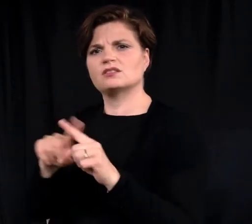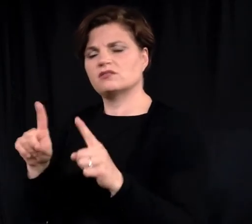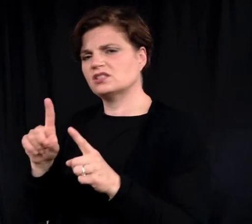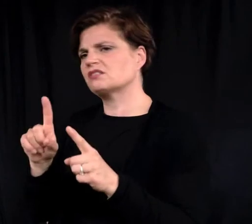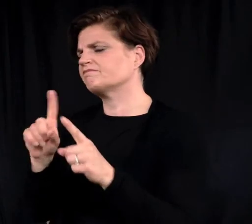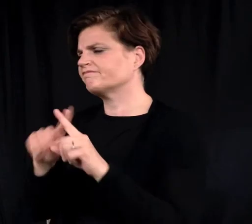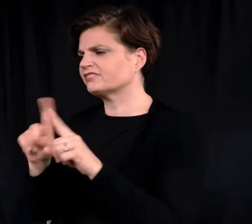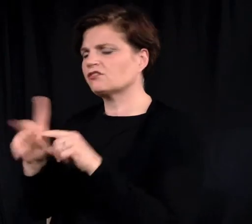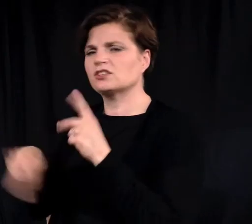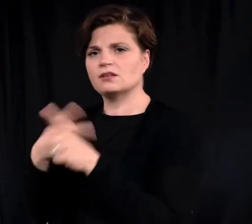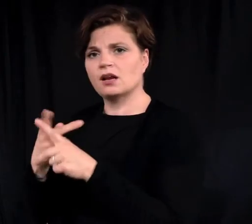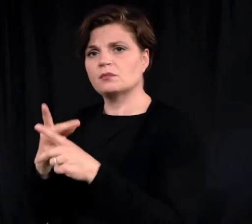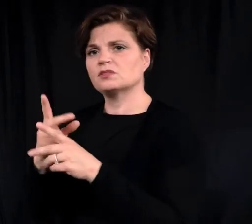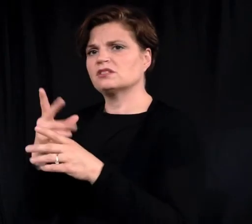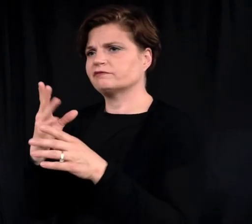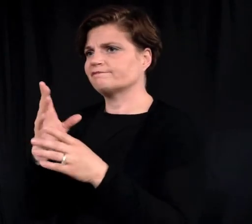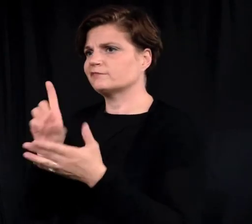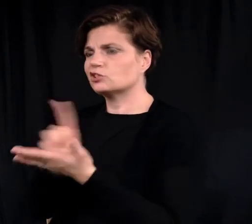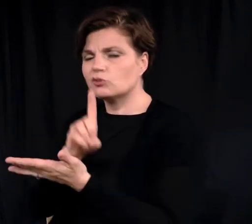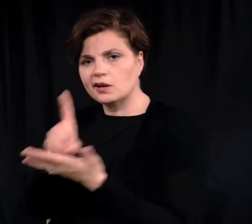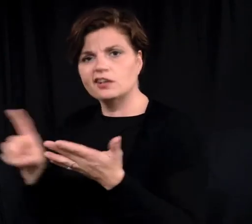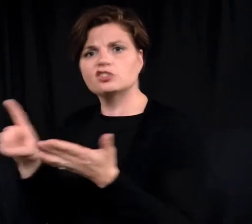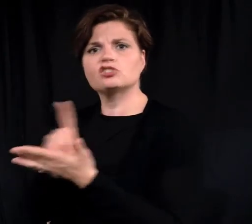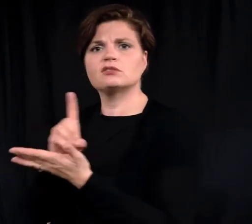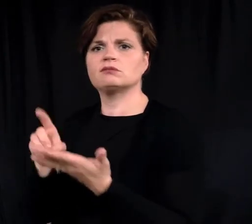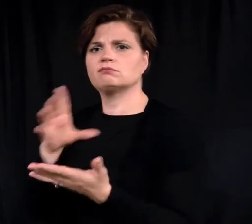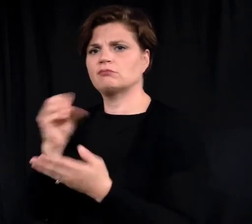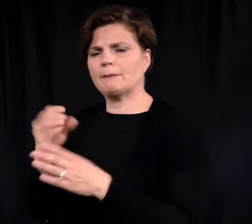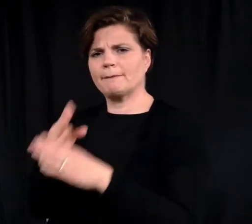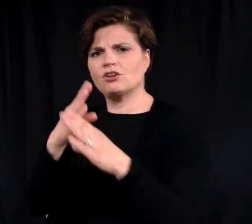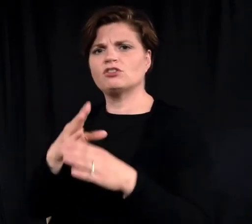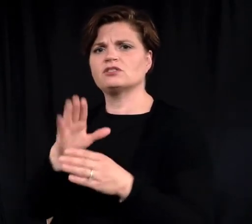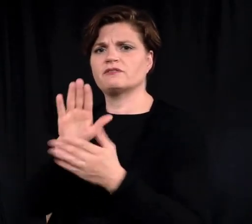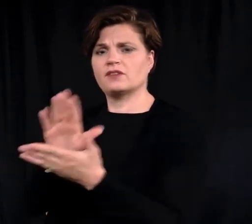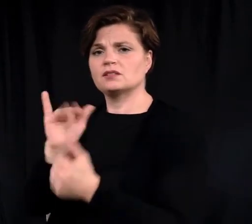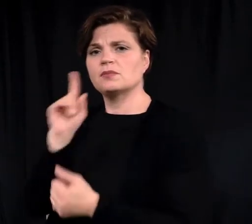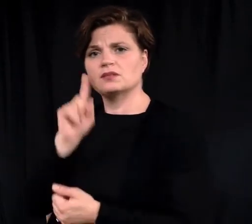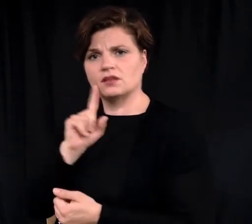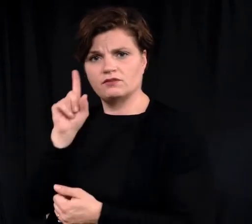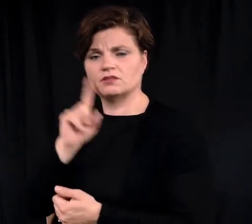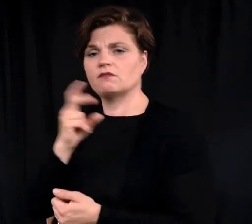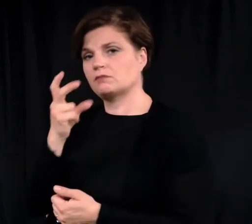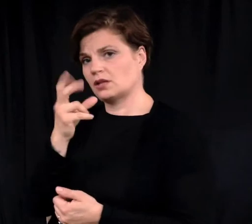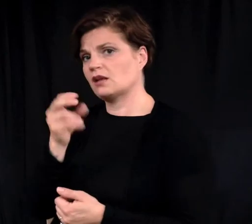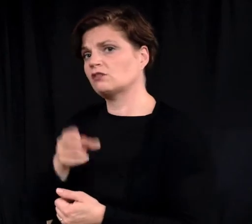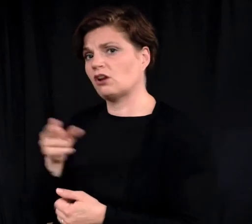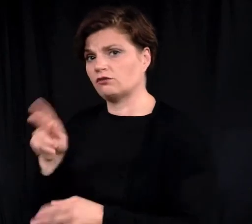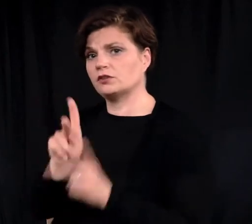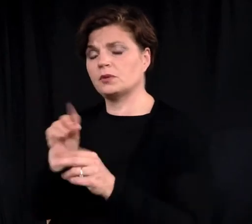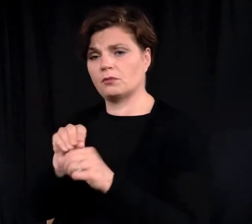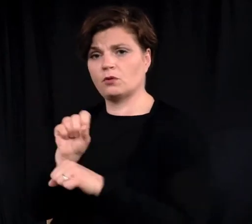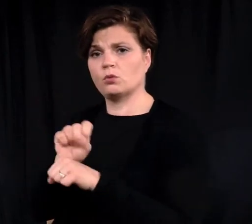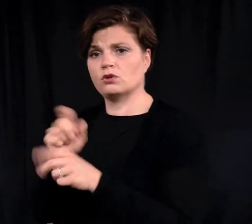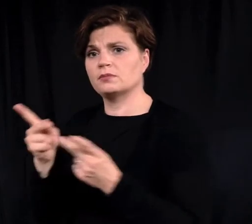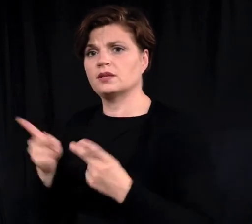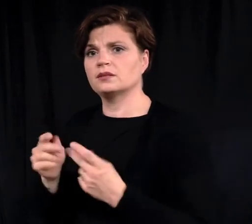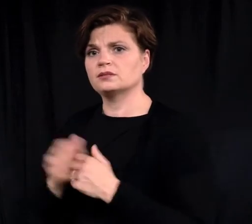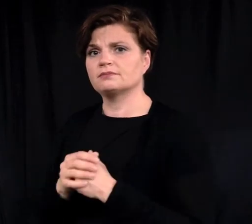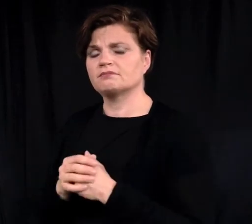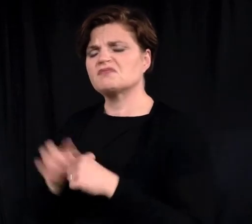to discuss the different kinds of discrimination and barriers faced by Deaf, DeafBlind and Hard of Hearing people in the workplace.